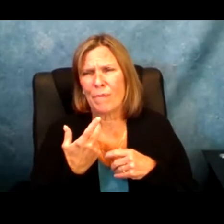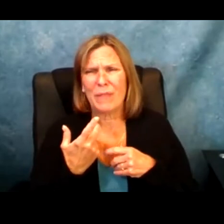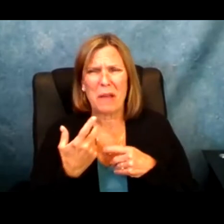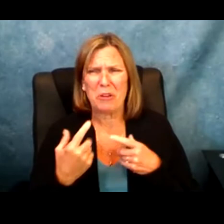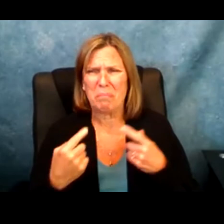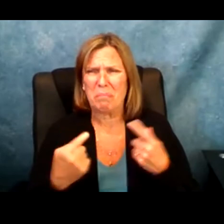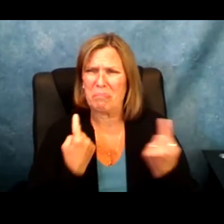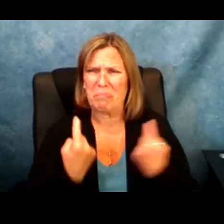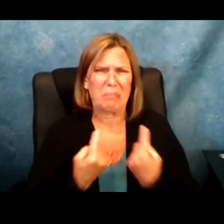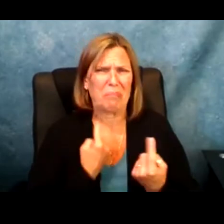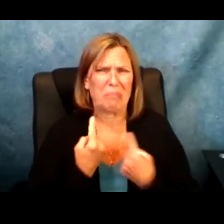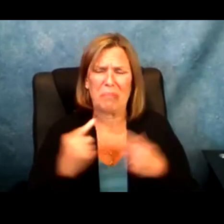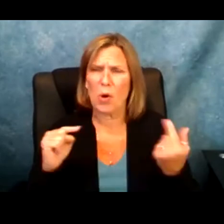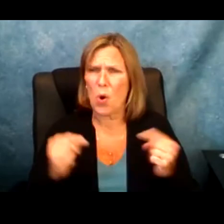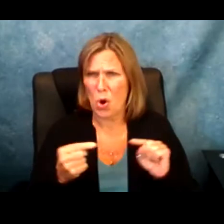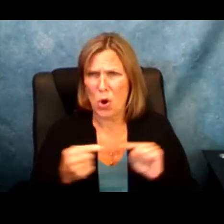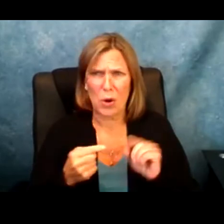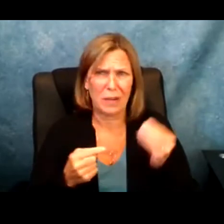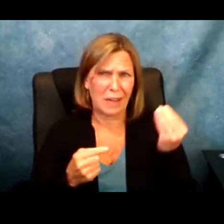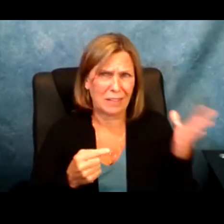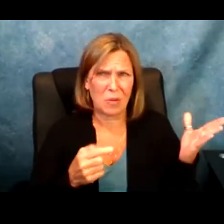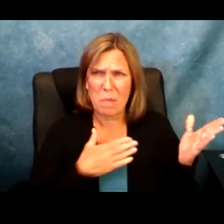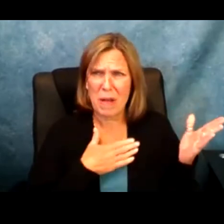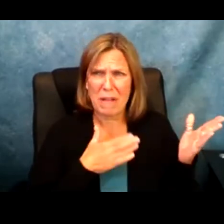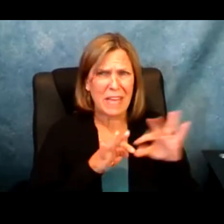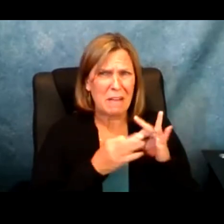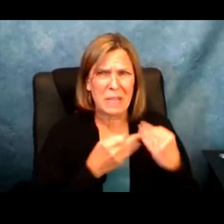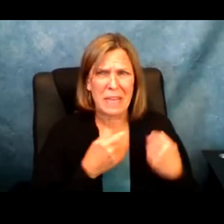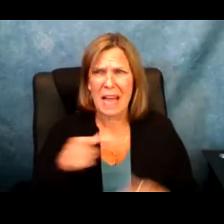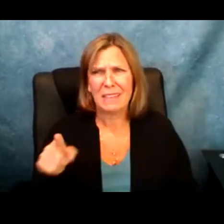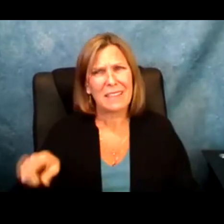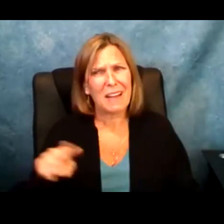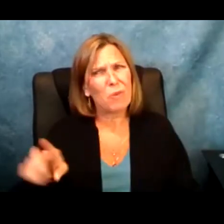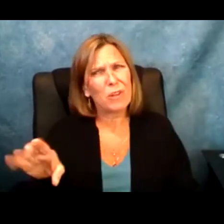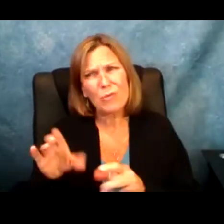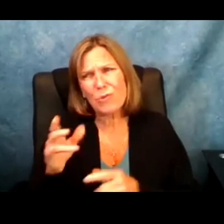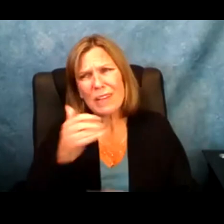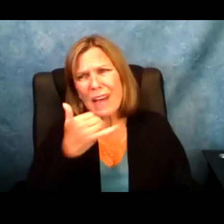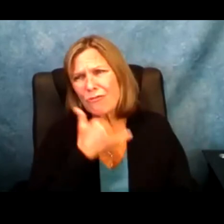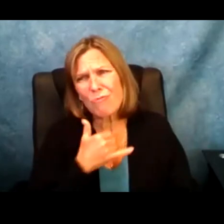it is the joke. It was just really hurtful. I said to